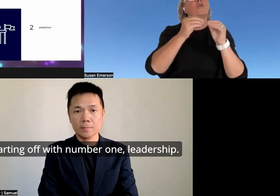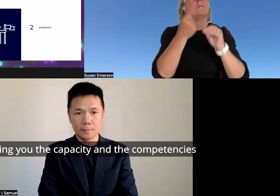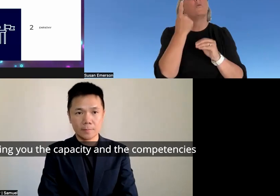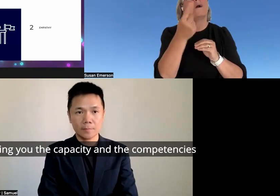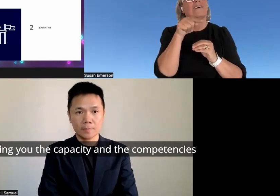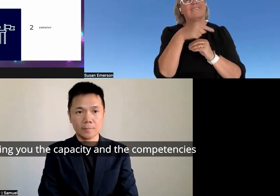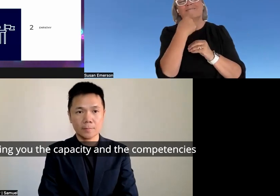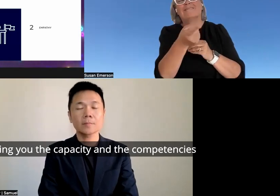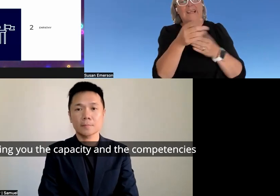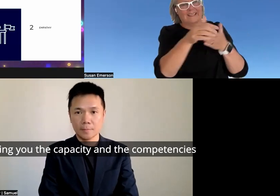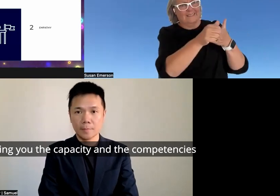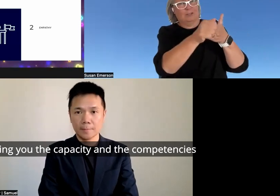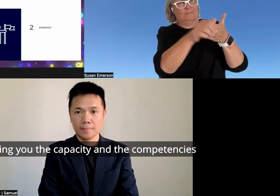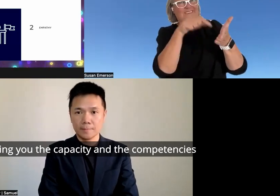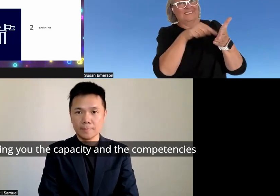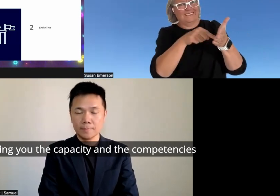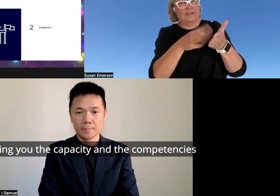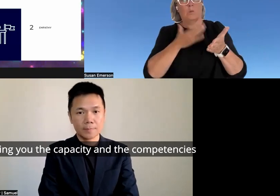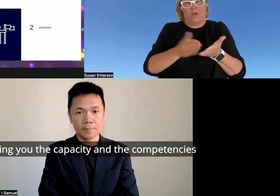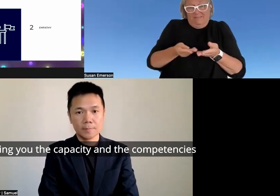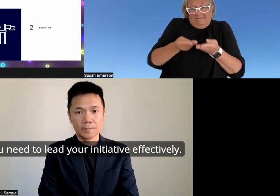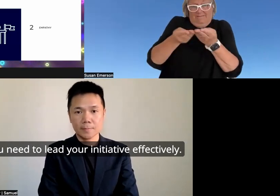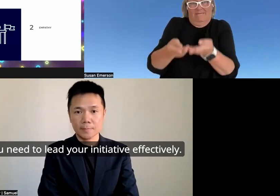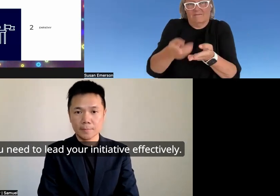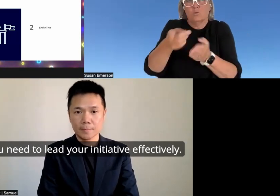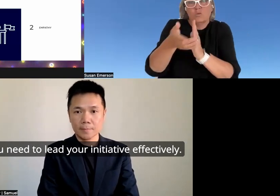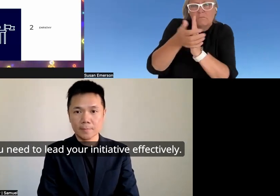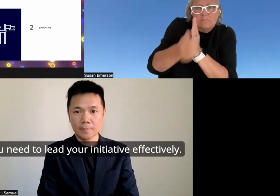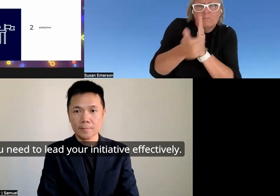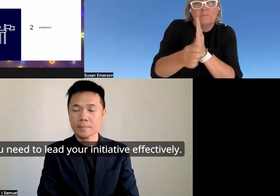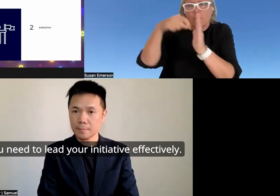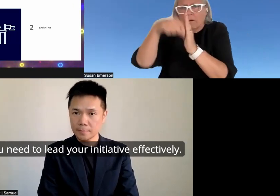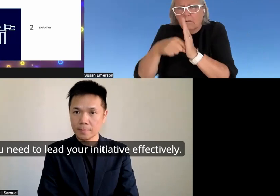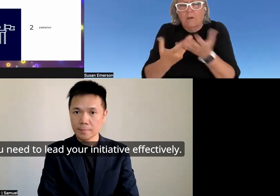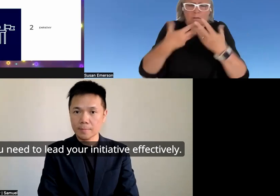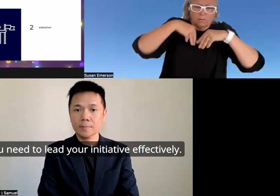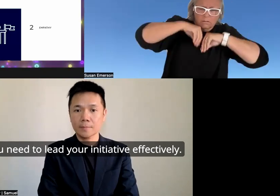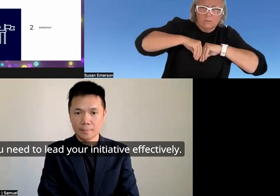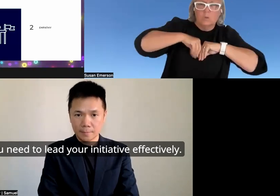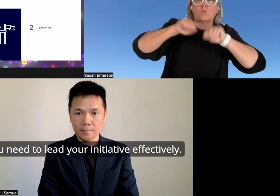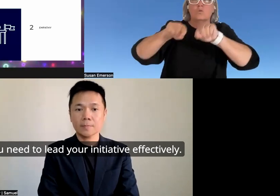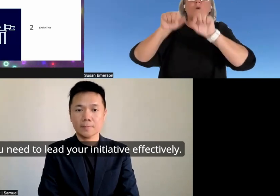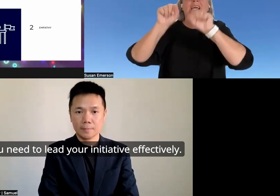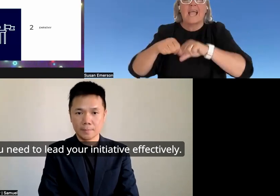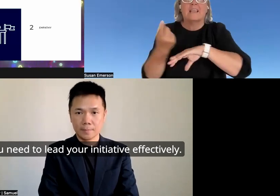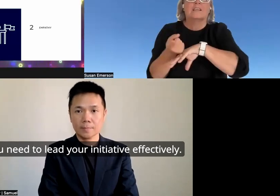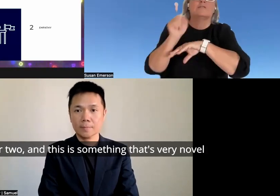so giving you the capacity and the competencies you need to lead your initiative effectively